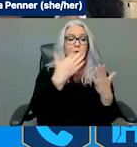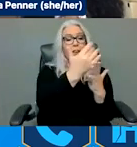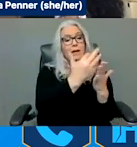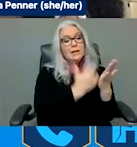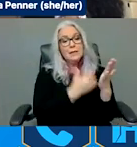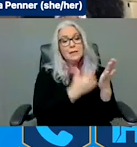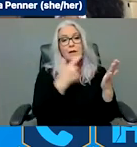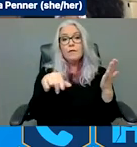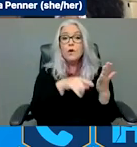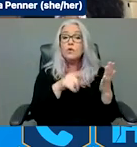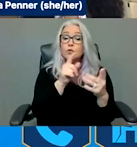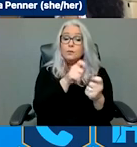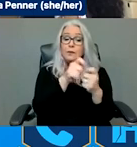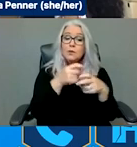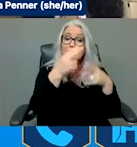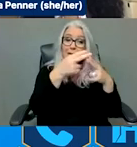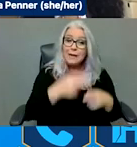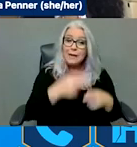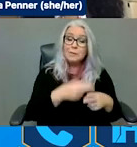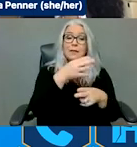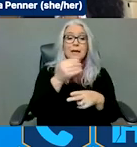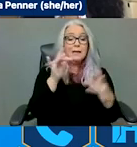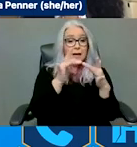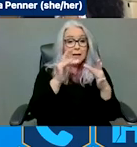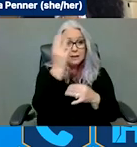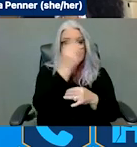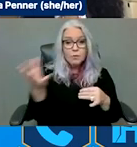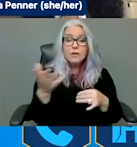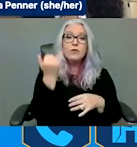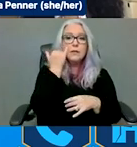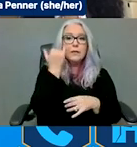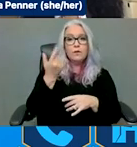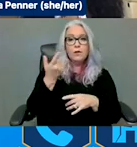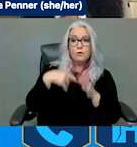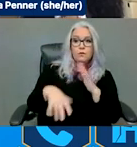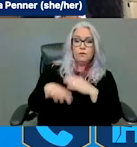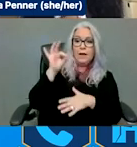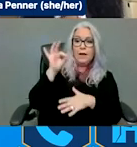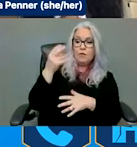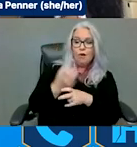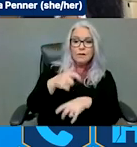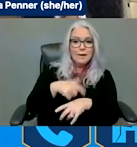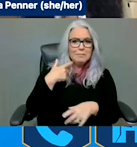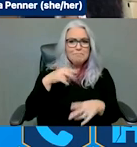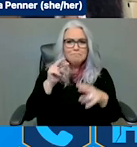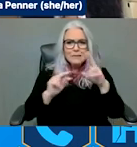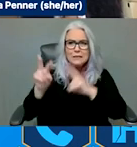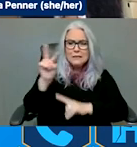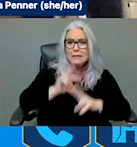information as well. If anyone finds any difficulty navigating that or contacting your local or your regional disability integration